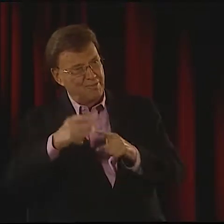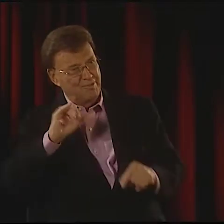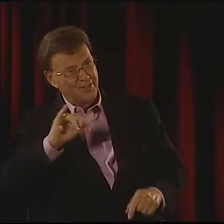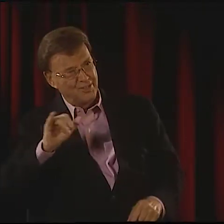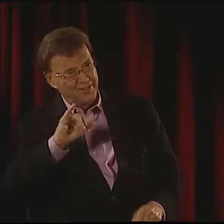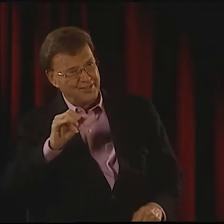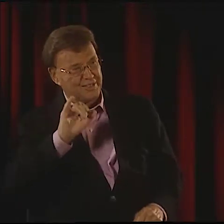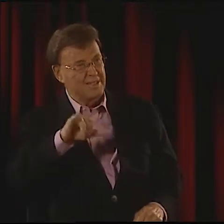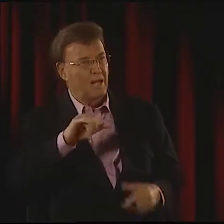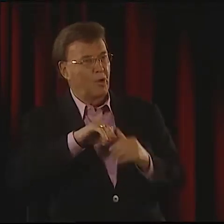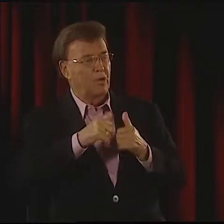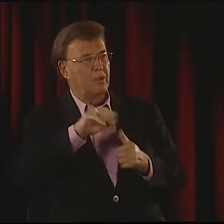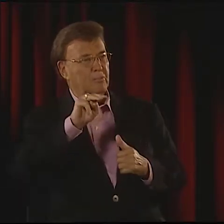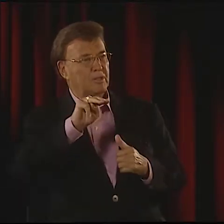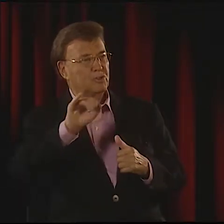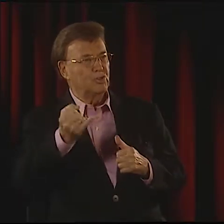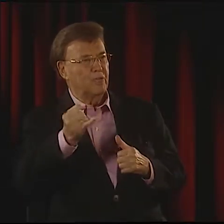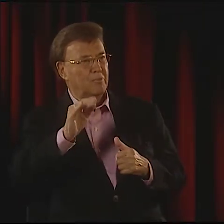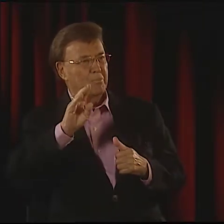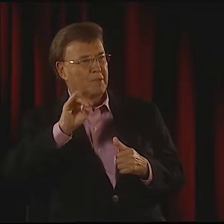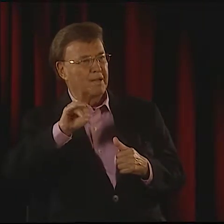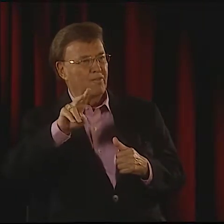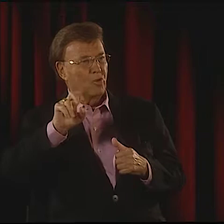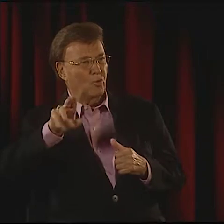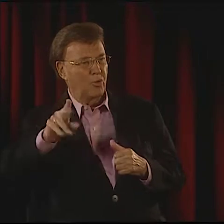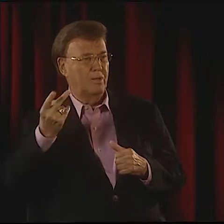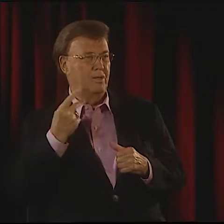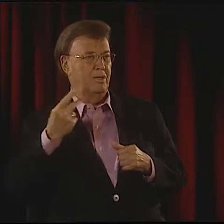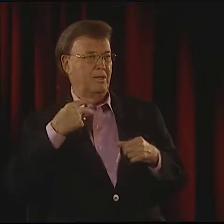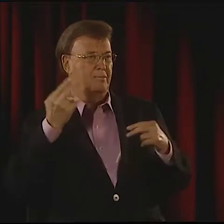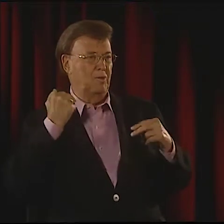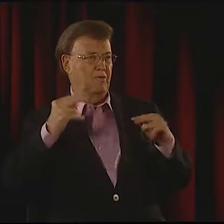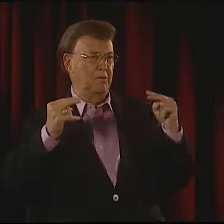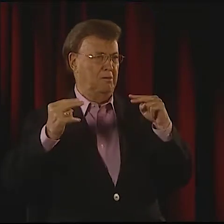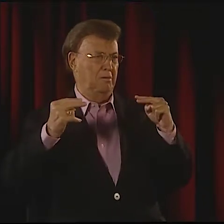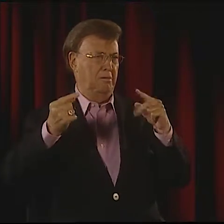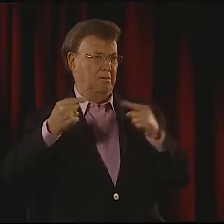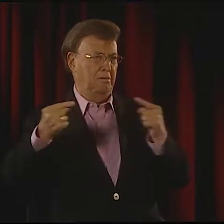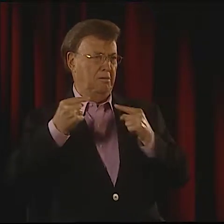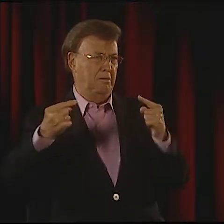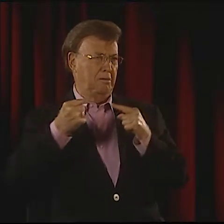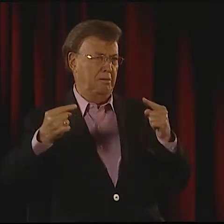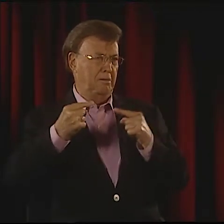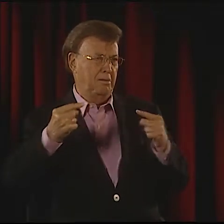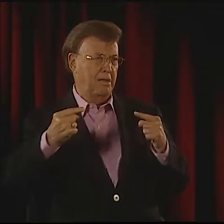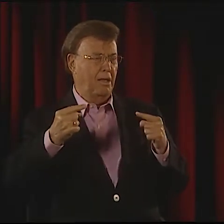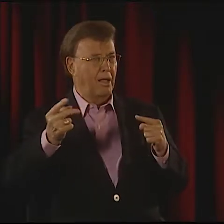SO YOU HAVE TO UNDERSTAND WHERE I'M COMING FROM, AND THIS WAS AN ISSUE WITH M.J. BIENVENU AND I.